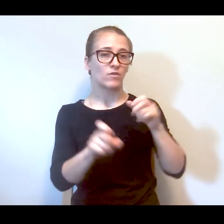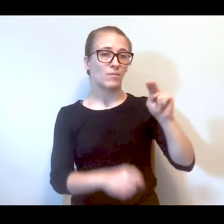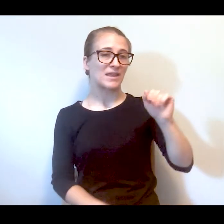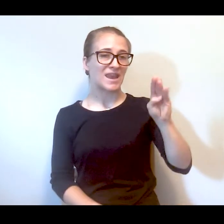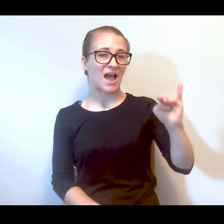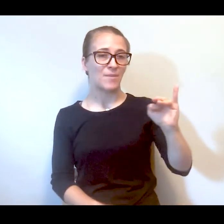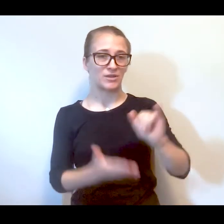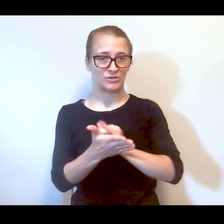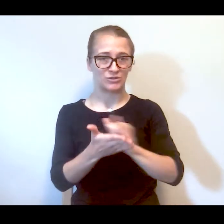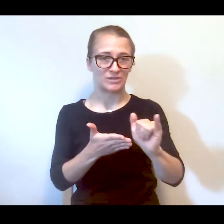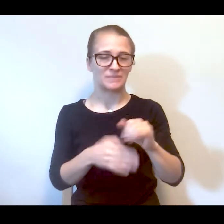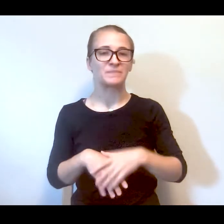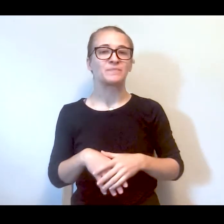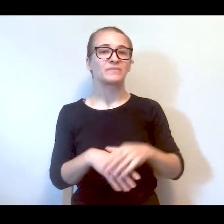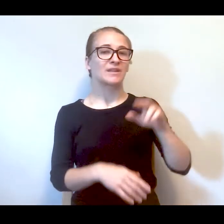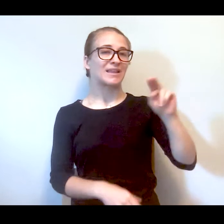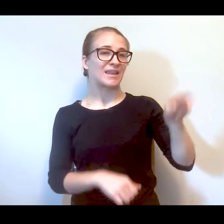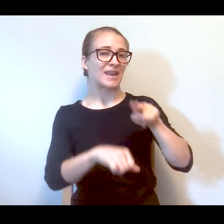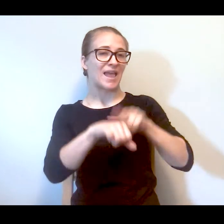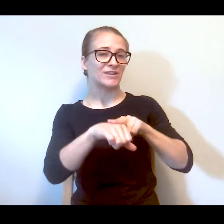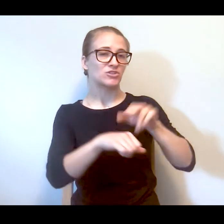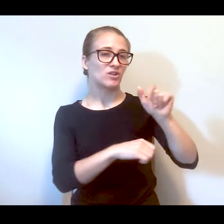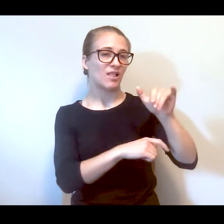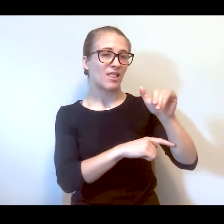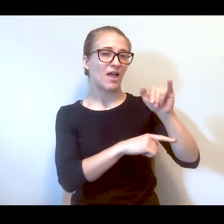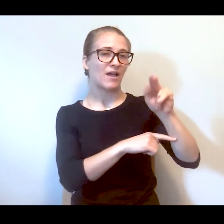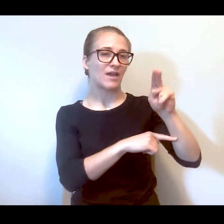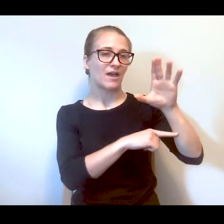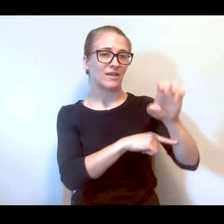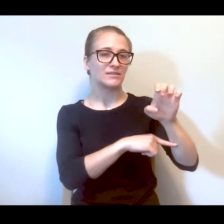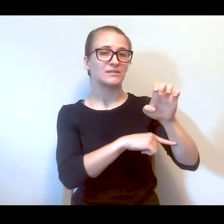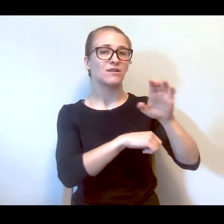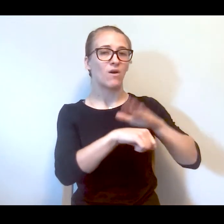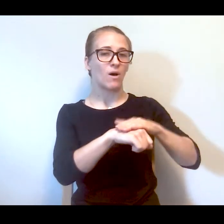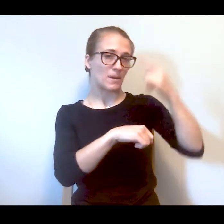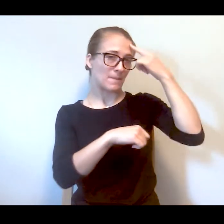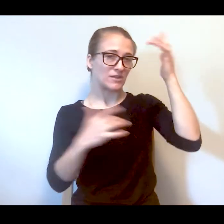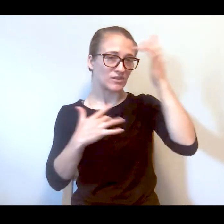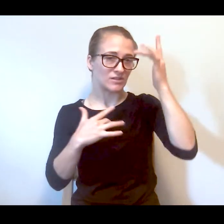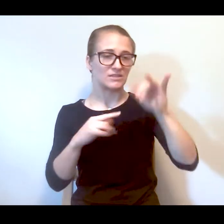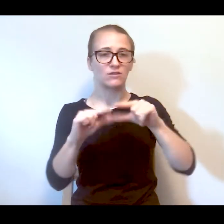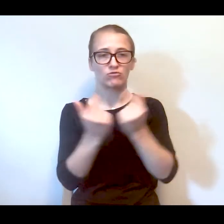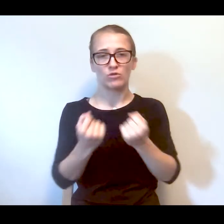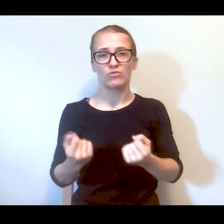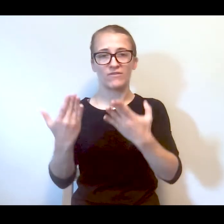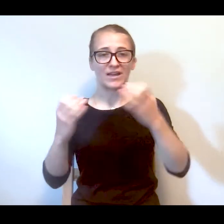Blair of NAMI, and they provide education support